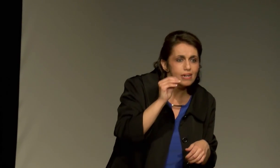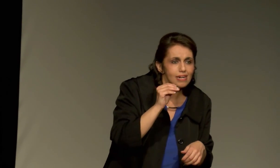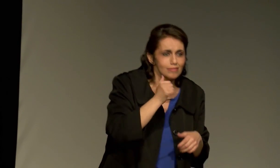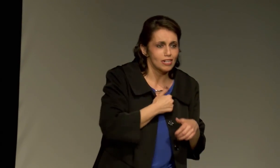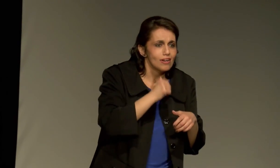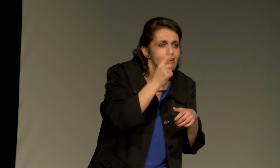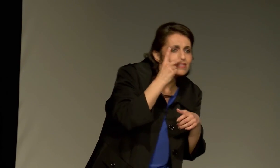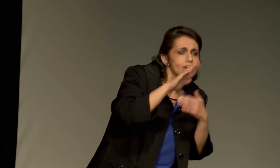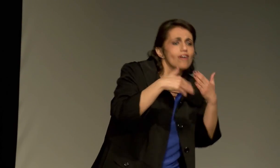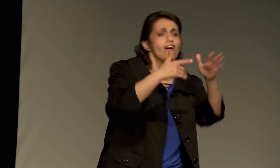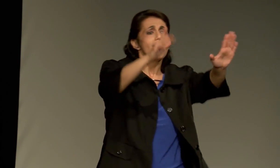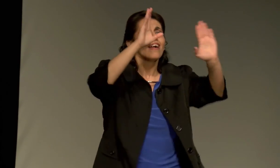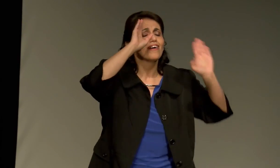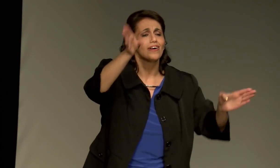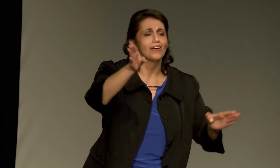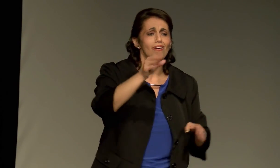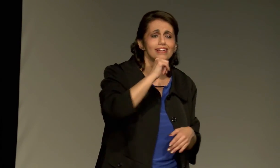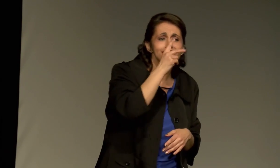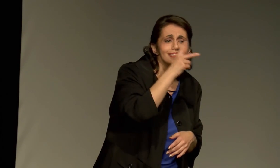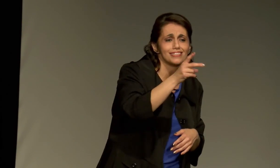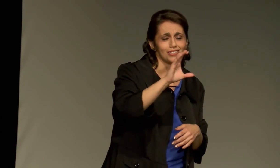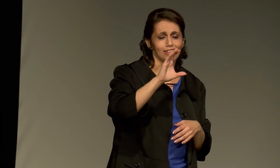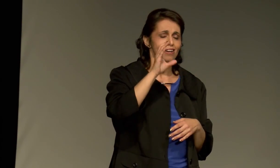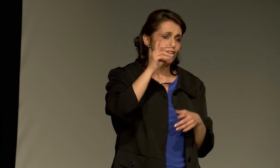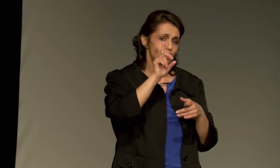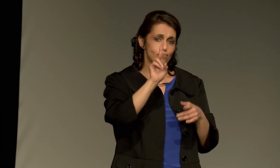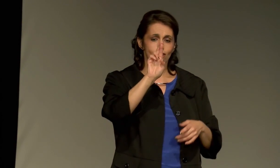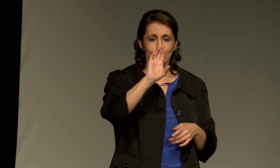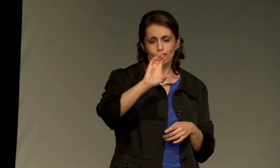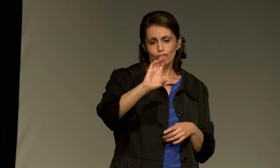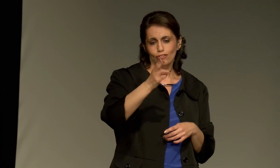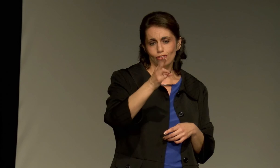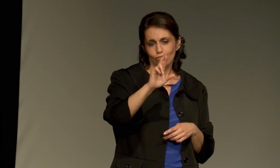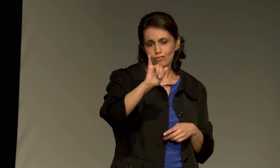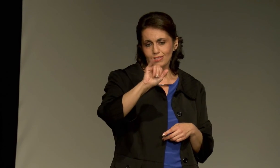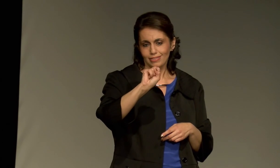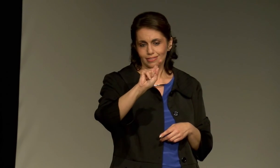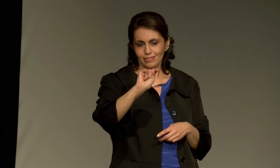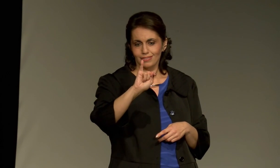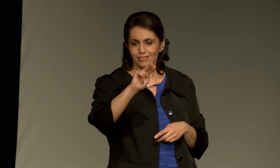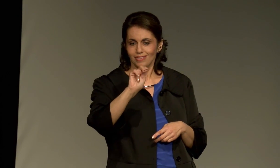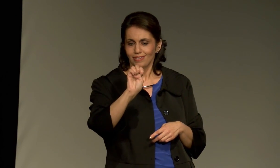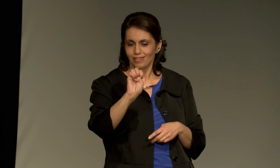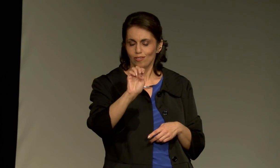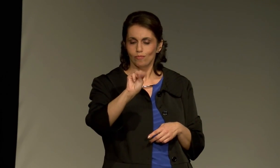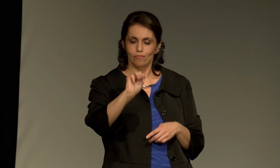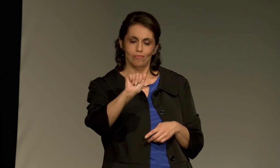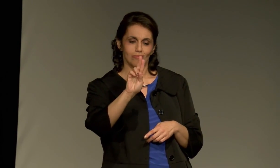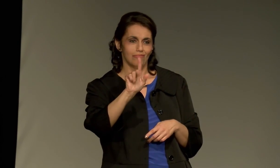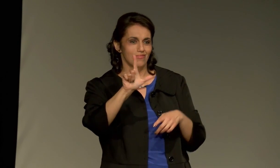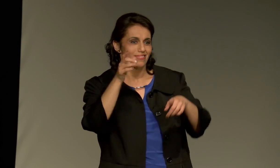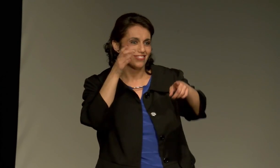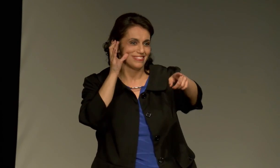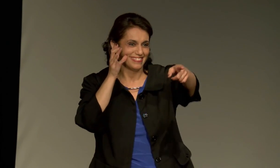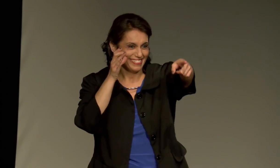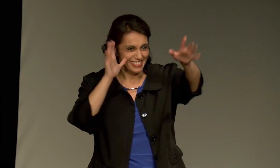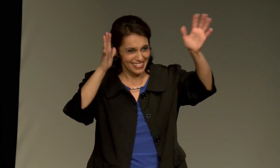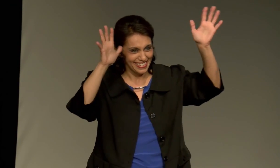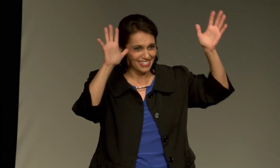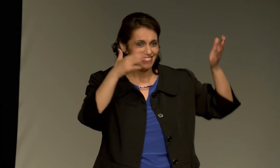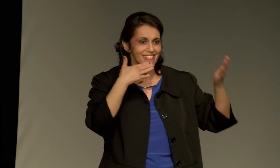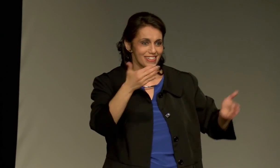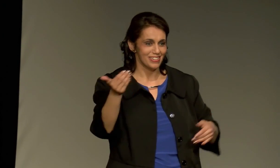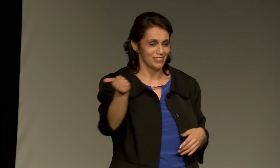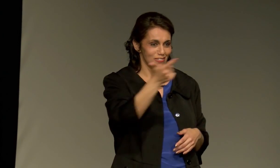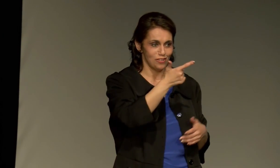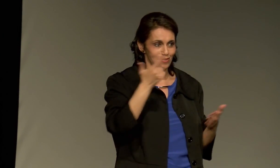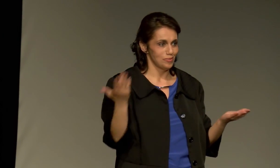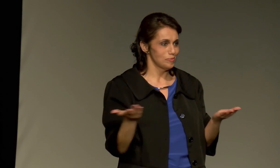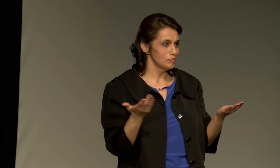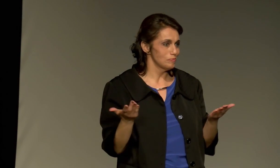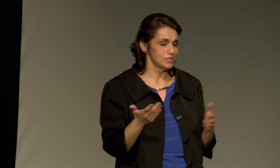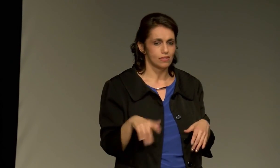Sorry, I can't see everybody, and oh, hi, Dr. Christine Maul . Thank you so much for